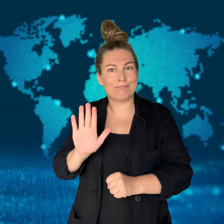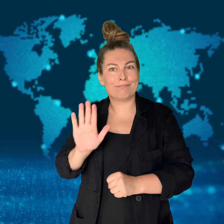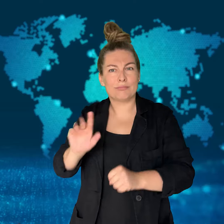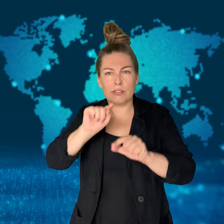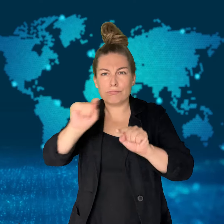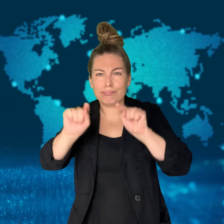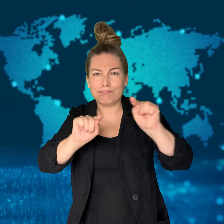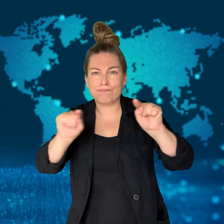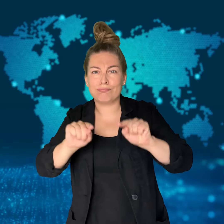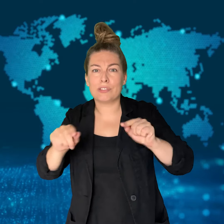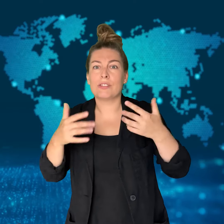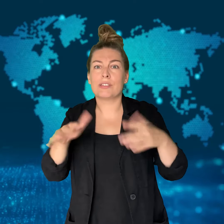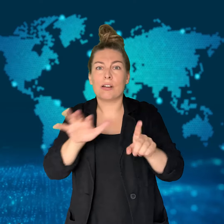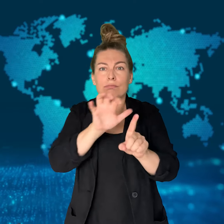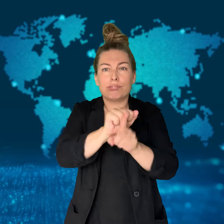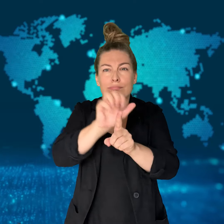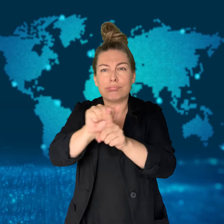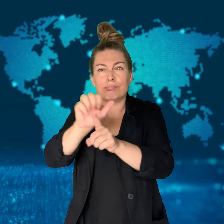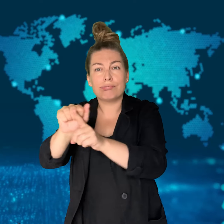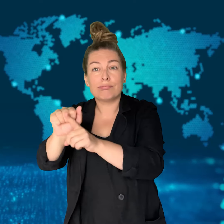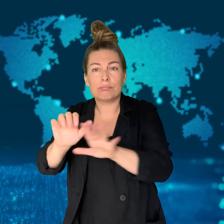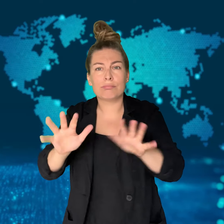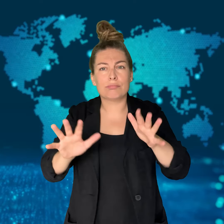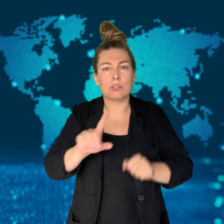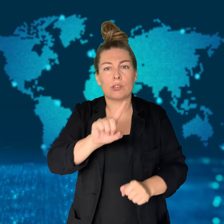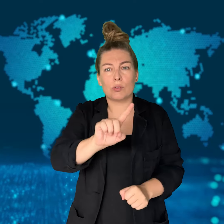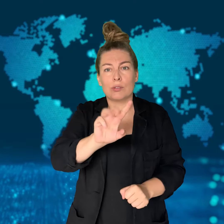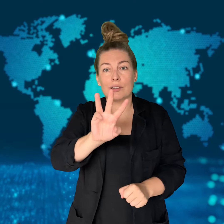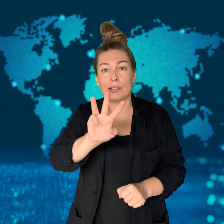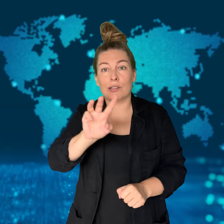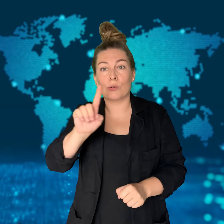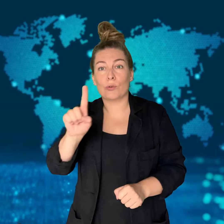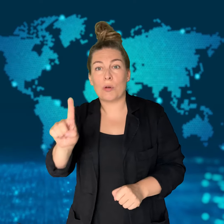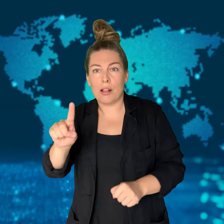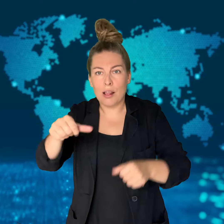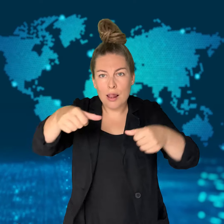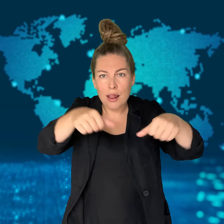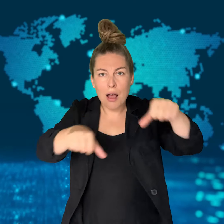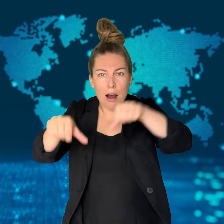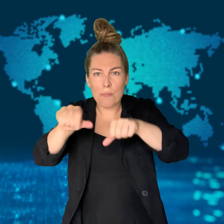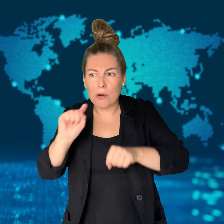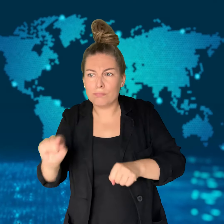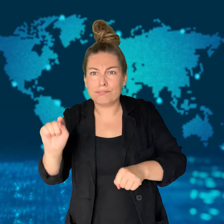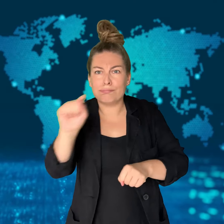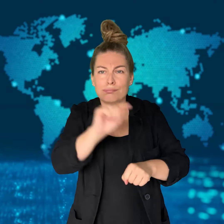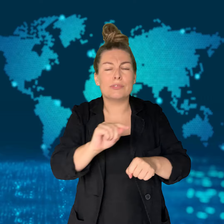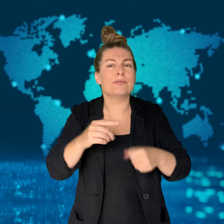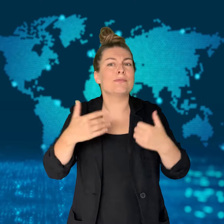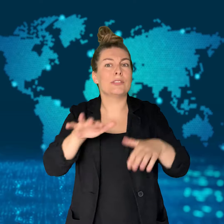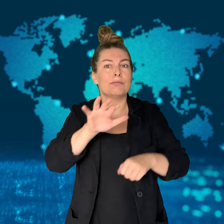Authorities said that they have shut down 131 drug labs across